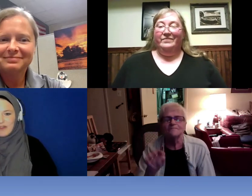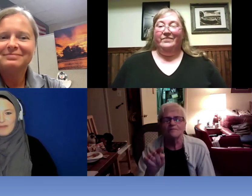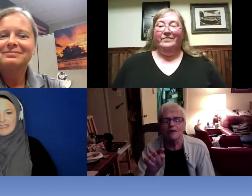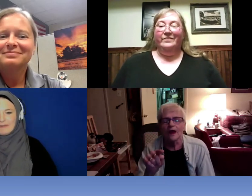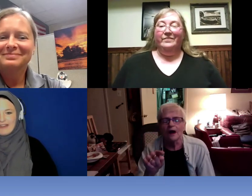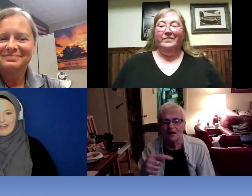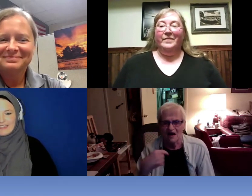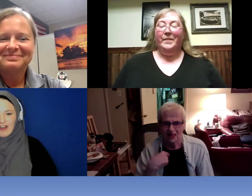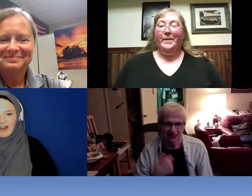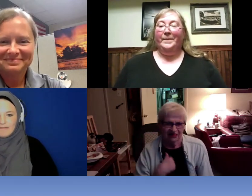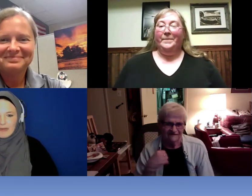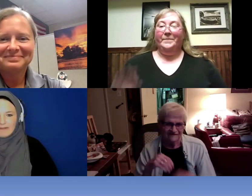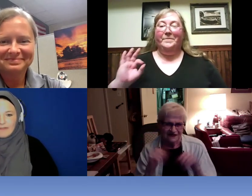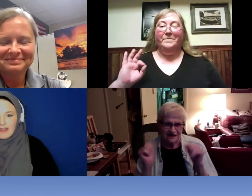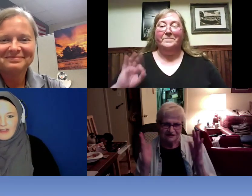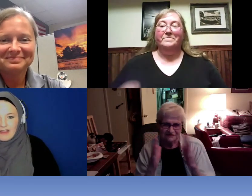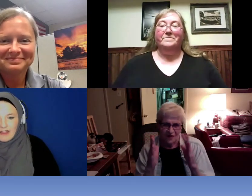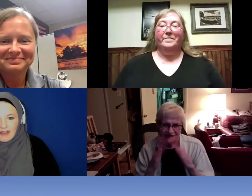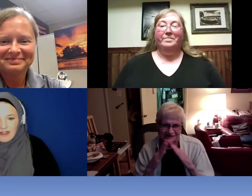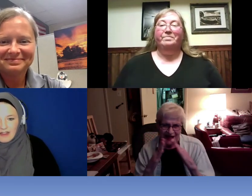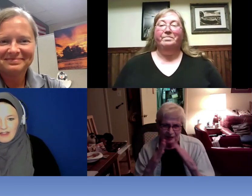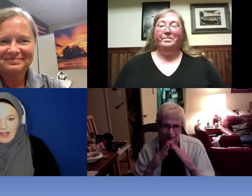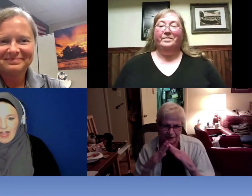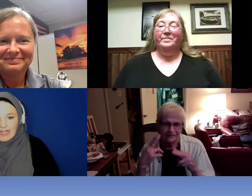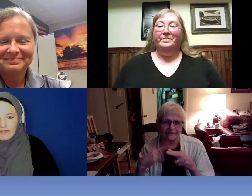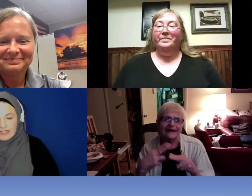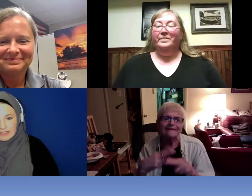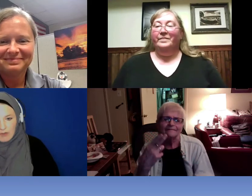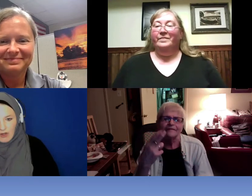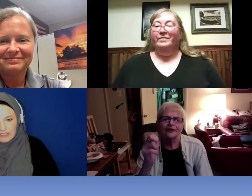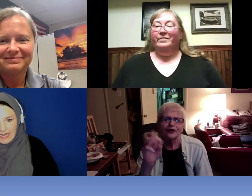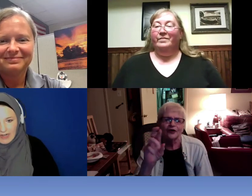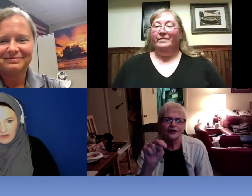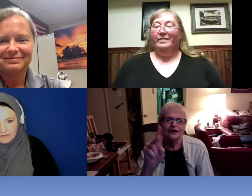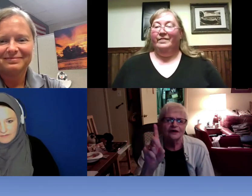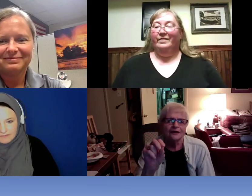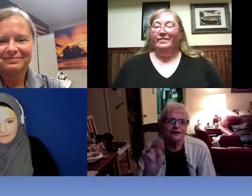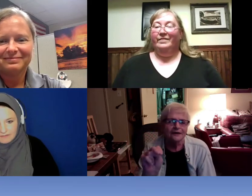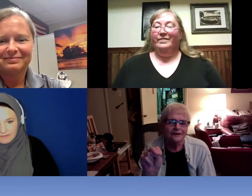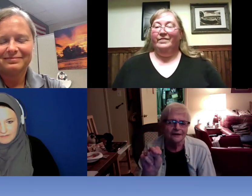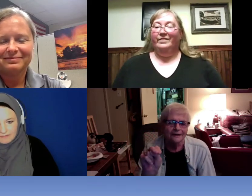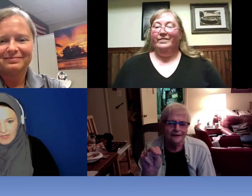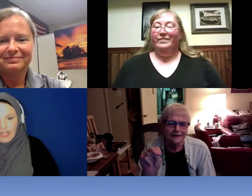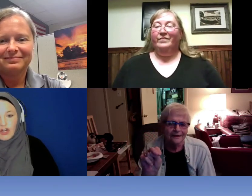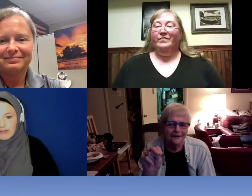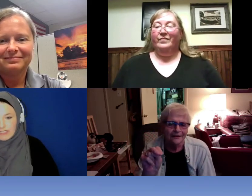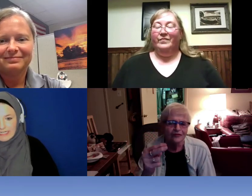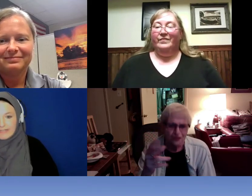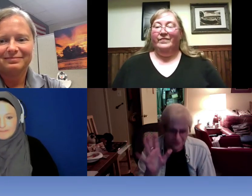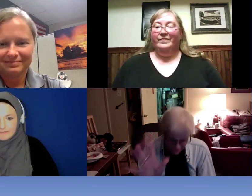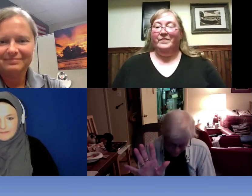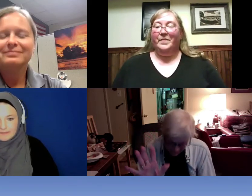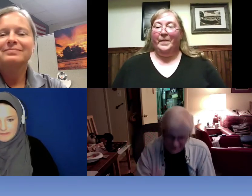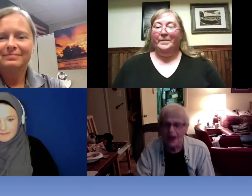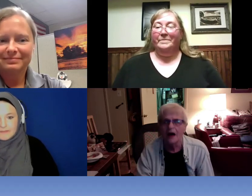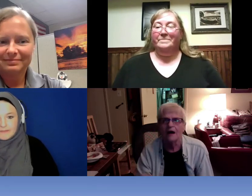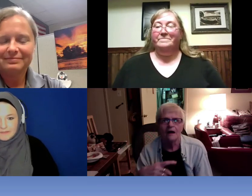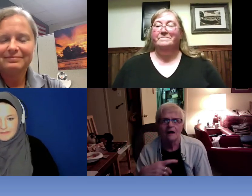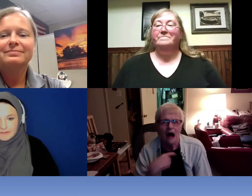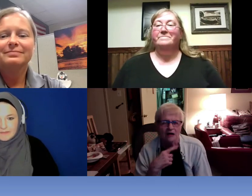the place is where the light is off but I live in a small town in Herndon , and